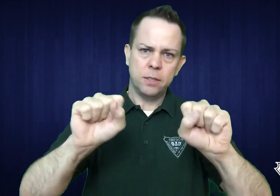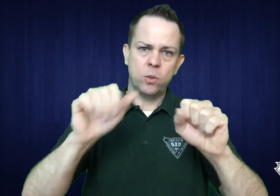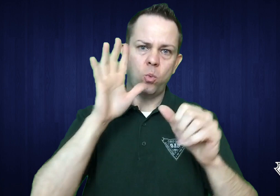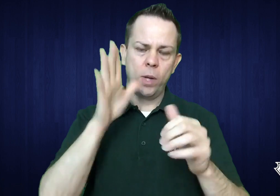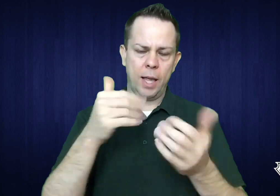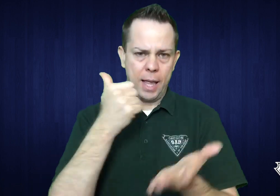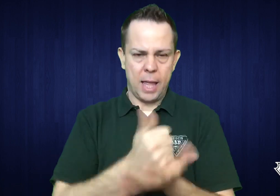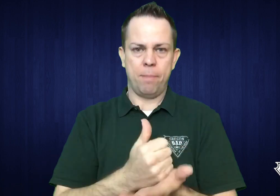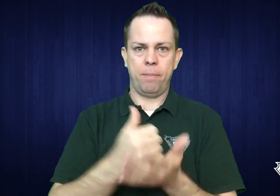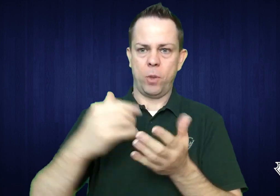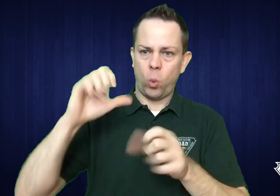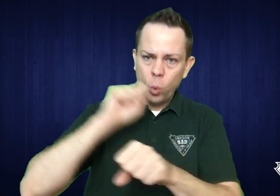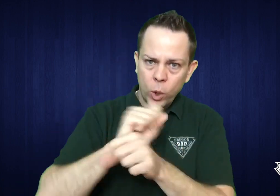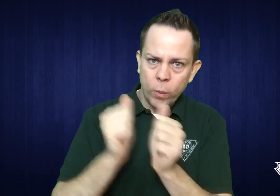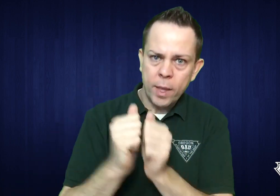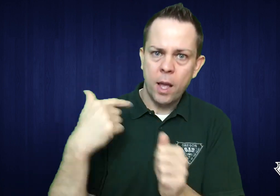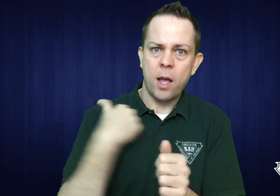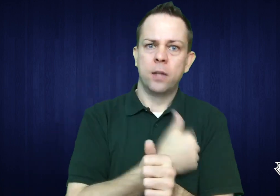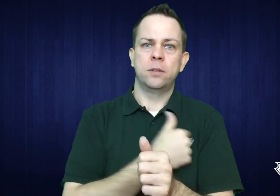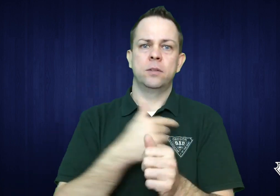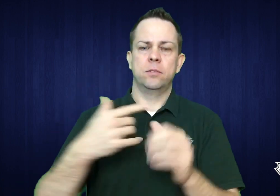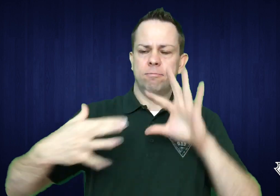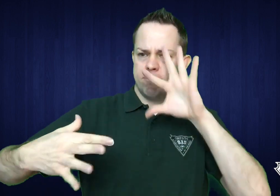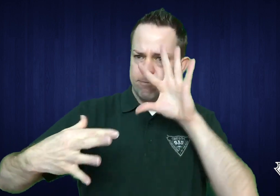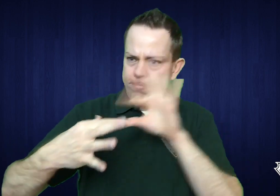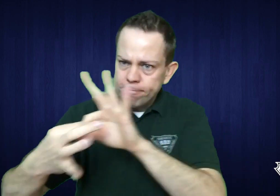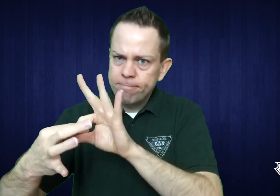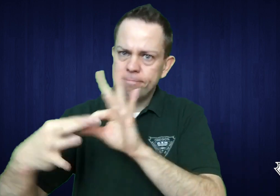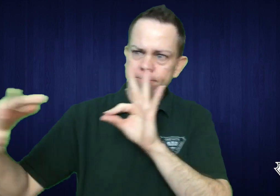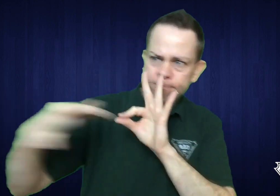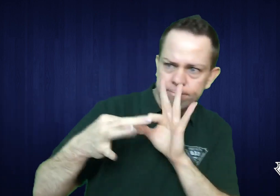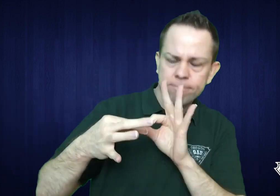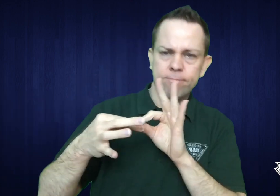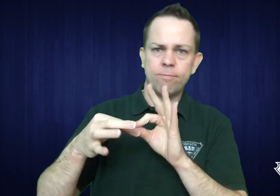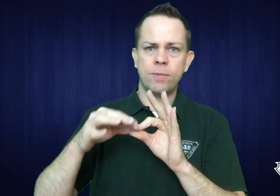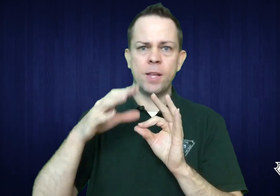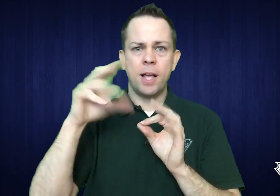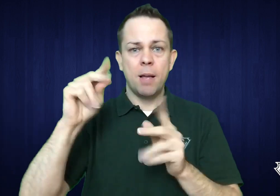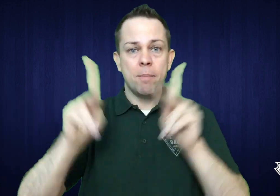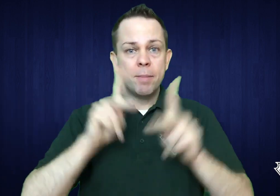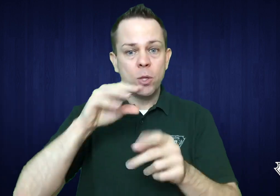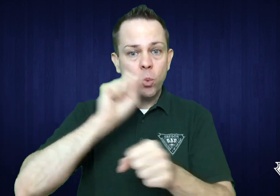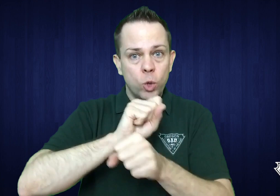Brookdale has said they are willing and ready to work on the issues with us,